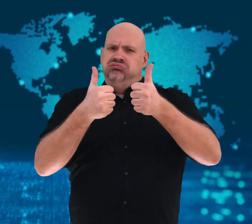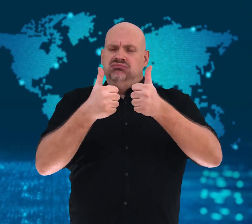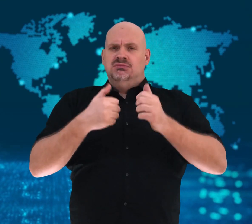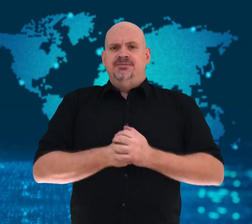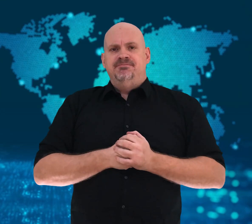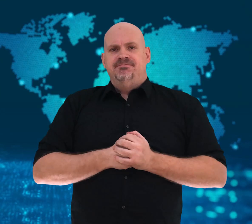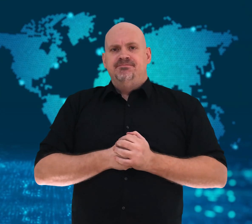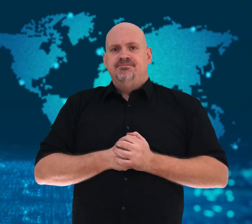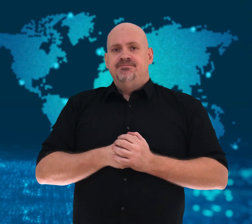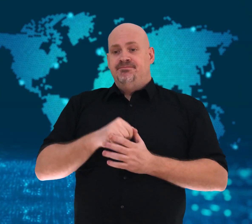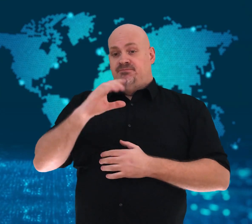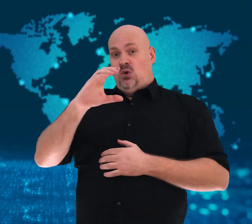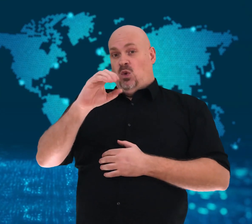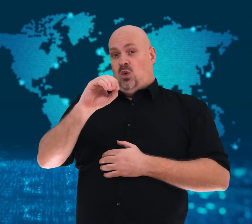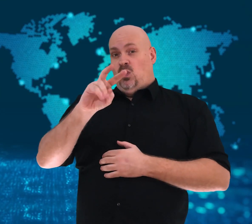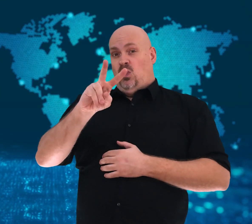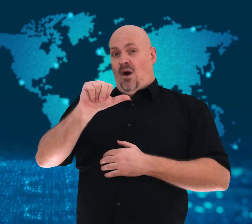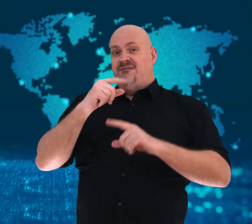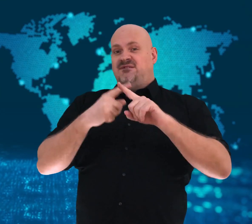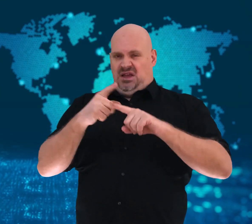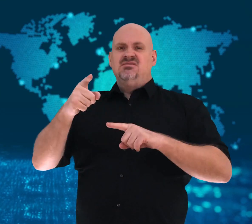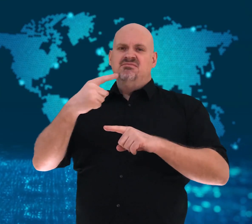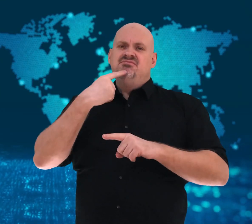still a milestone.